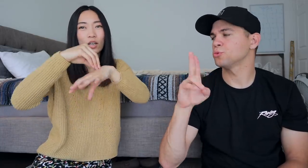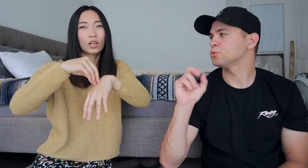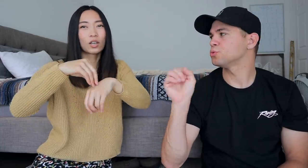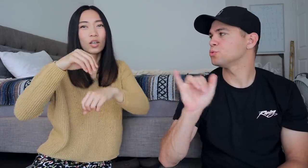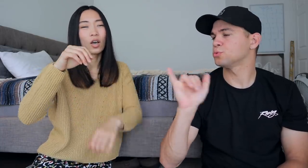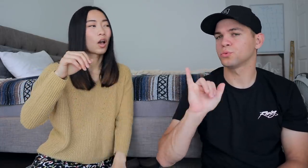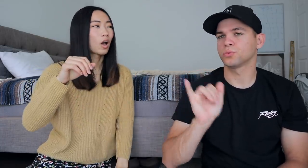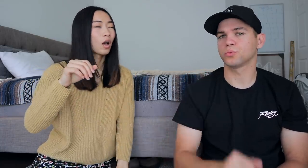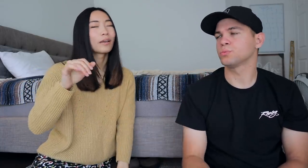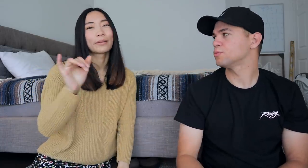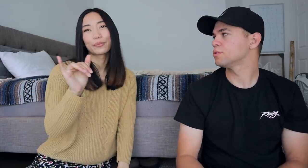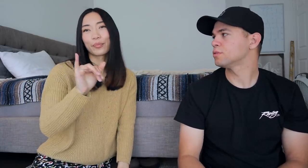octopus too